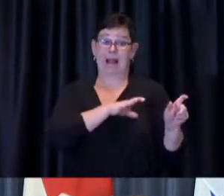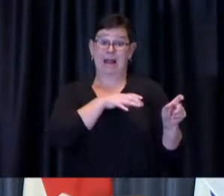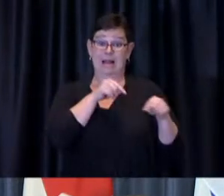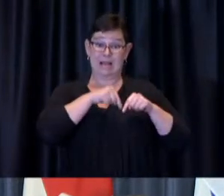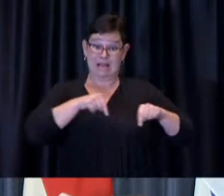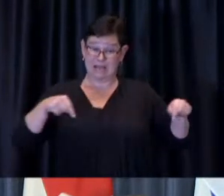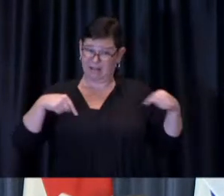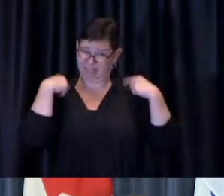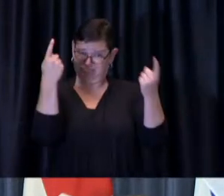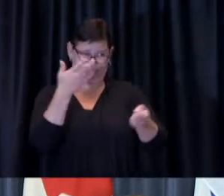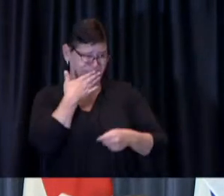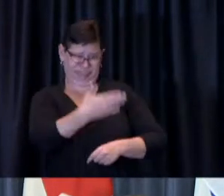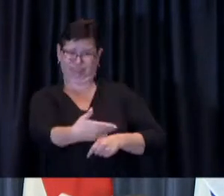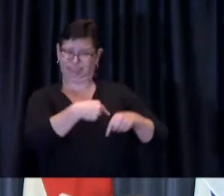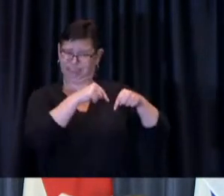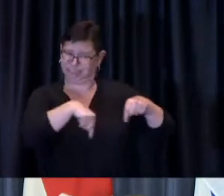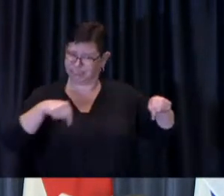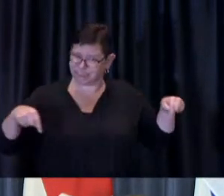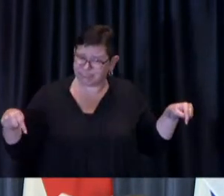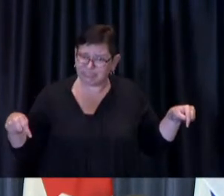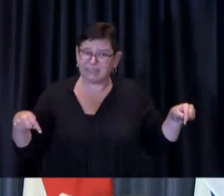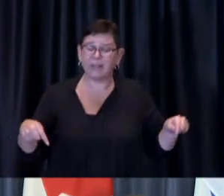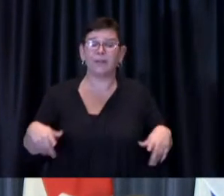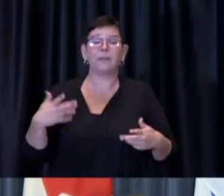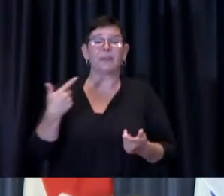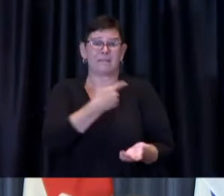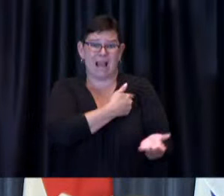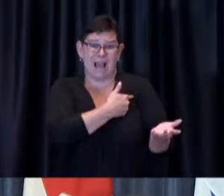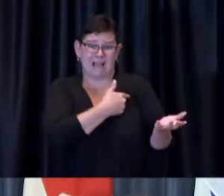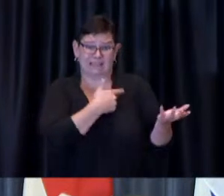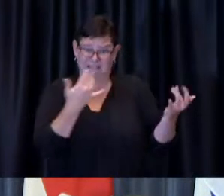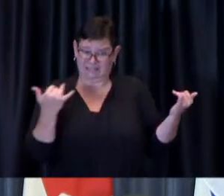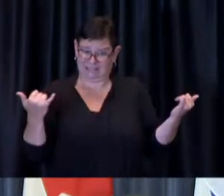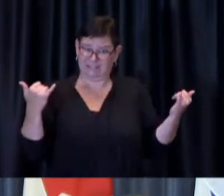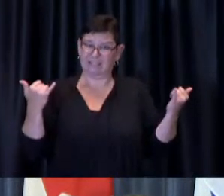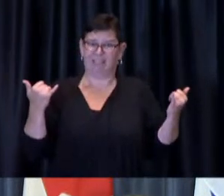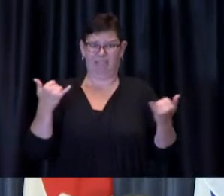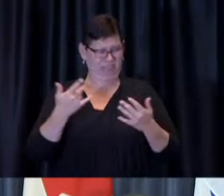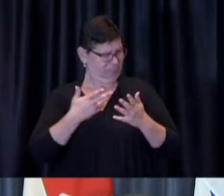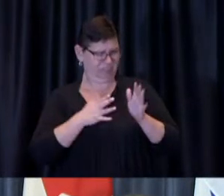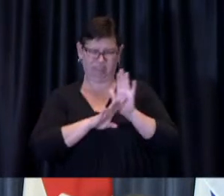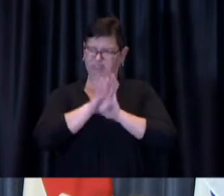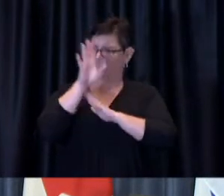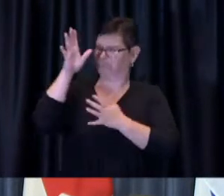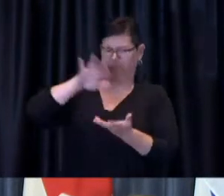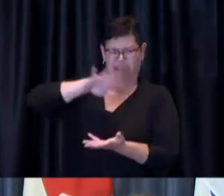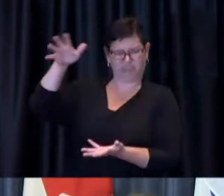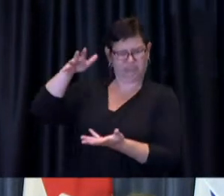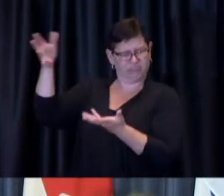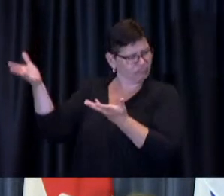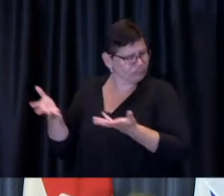opportunities have gotten us to this point in our vaccination campaign where we have over 80 percent